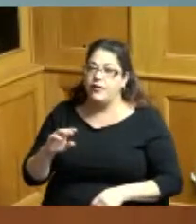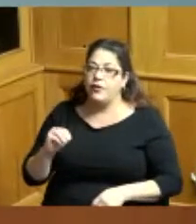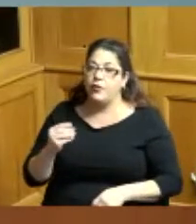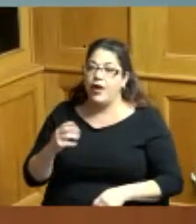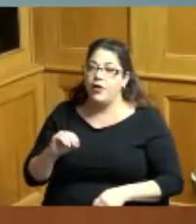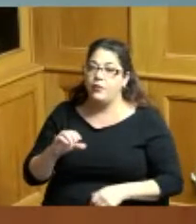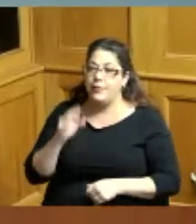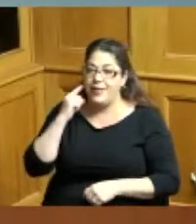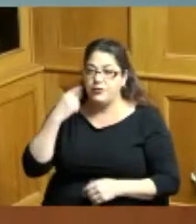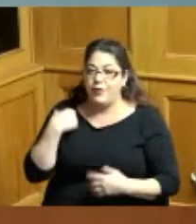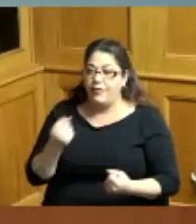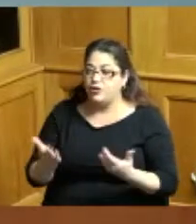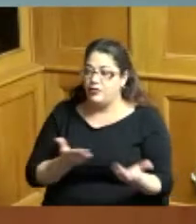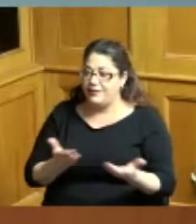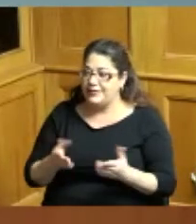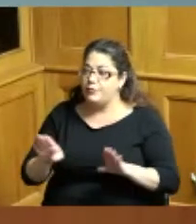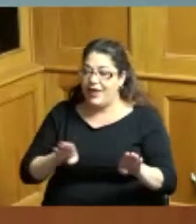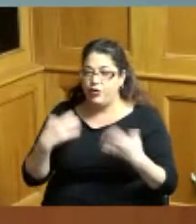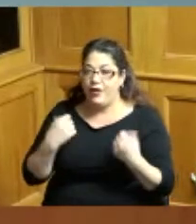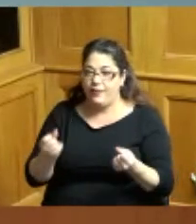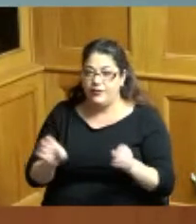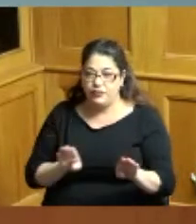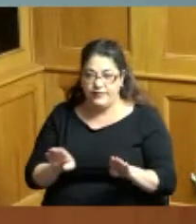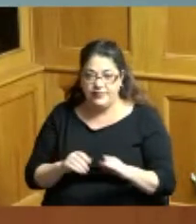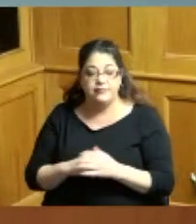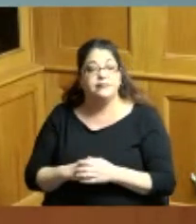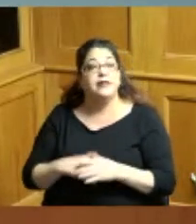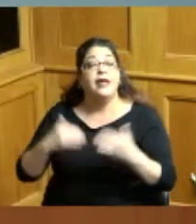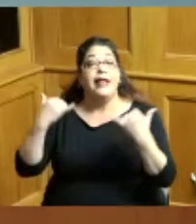now therefore be it proclaimed that the Board of County Commissioners does hereby